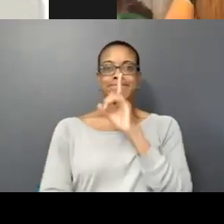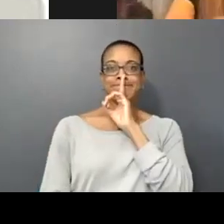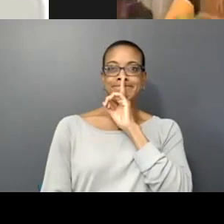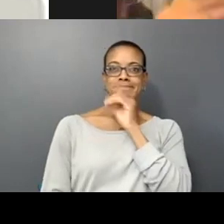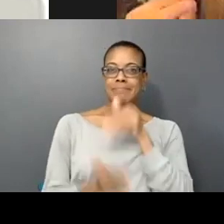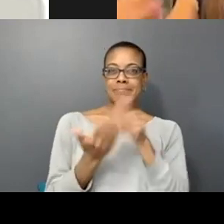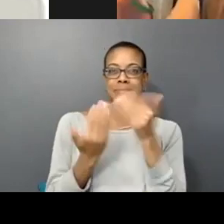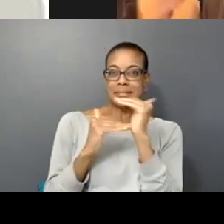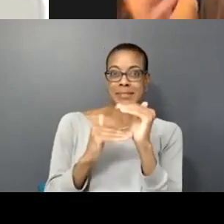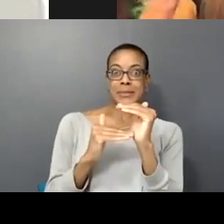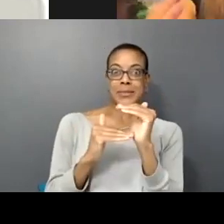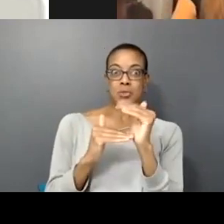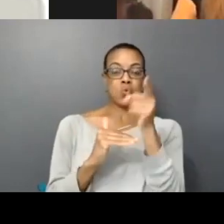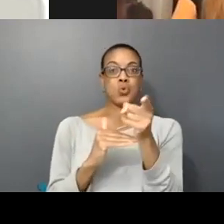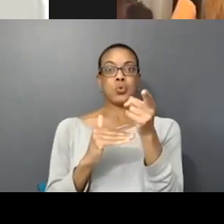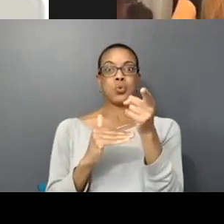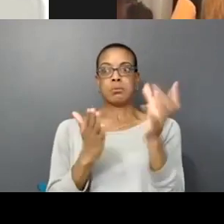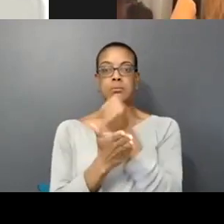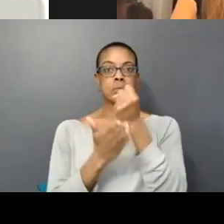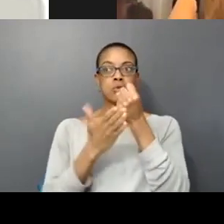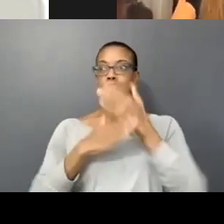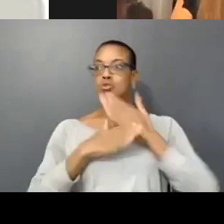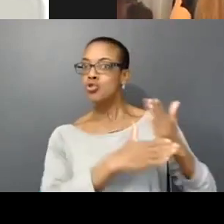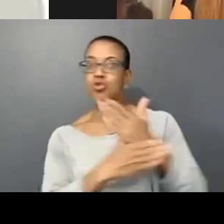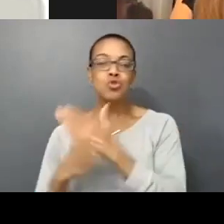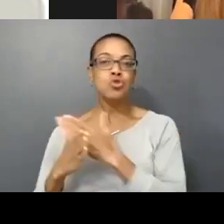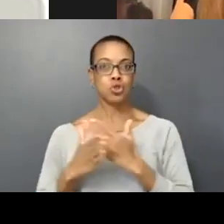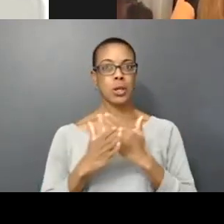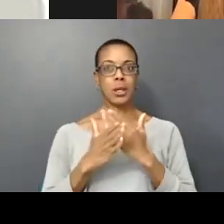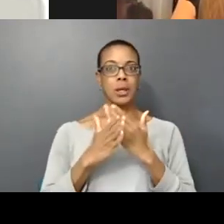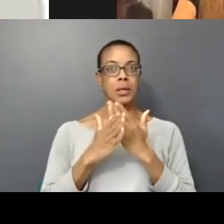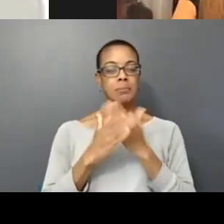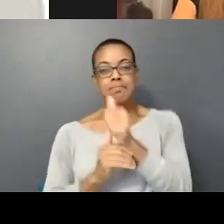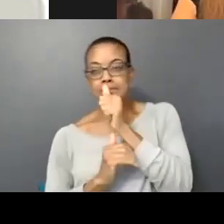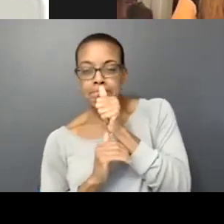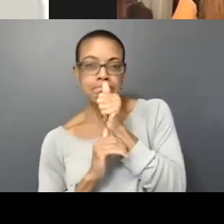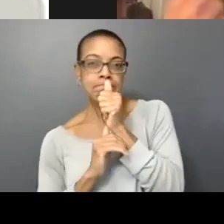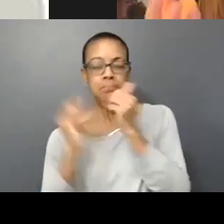to be able to share the work in such an intense way an intimate and beautiful ways is extraordinary.